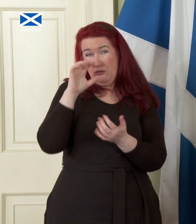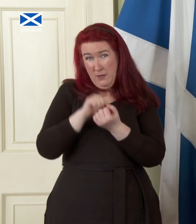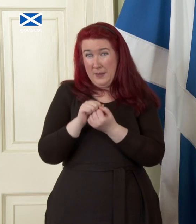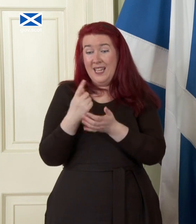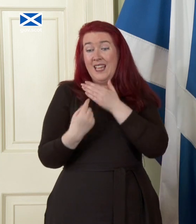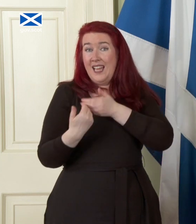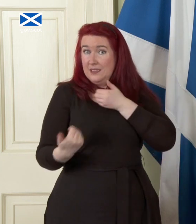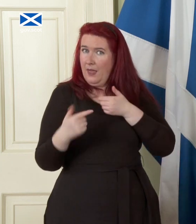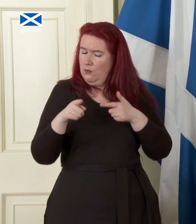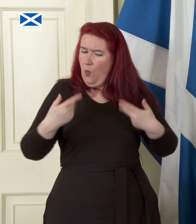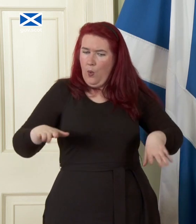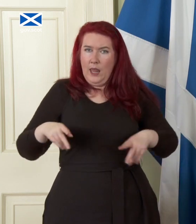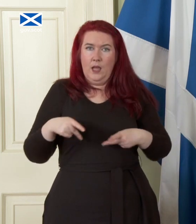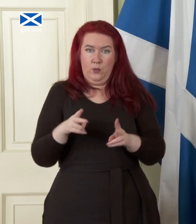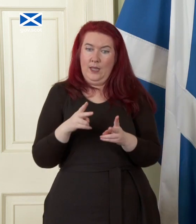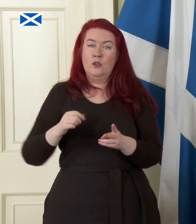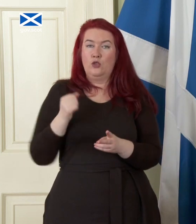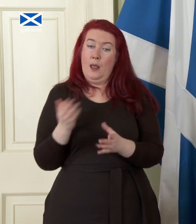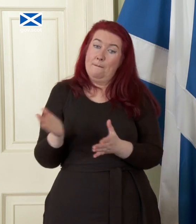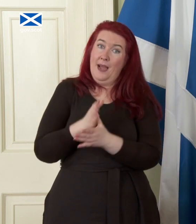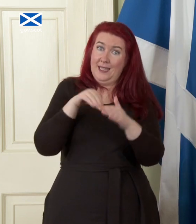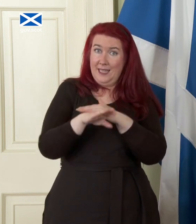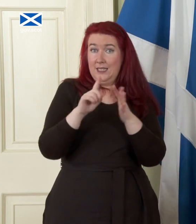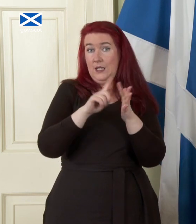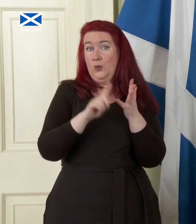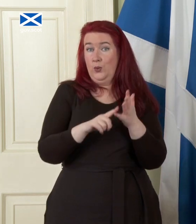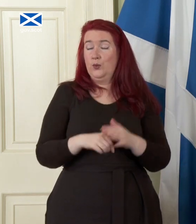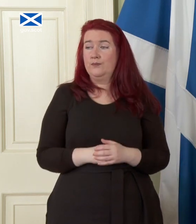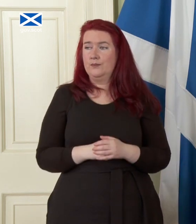only route for Scotland back into the European Union uh Michael Blackley from The Daily Mail